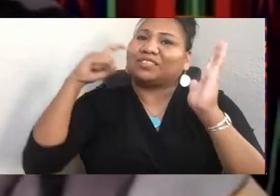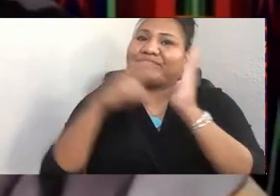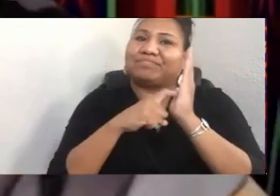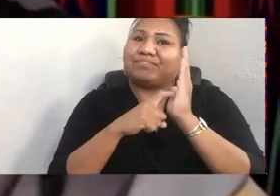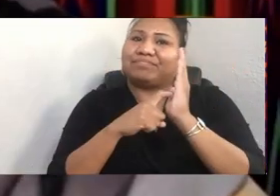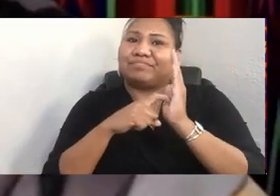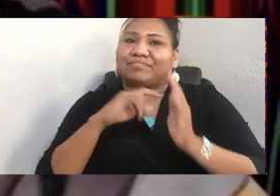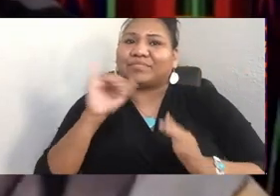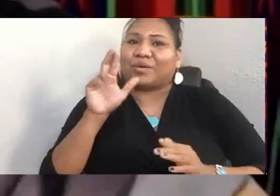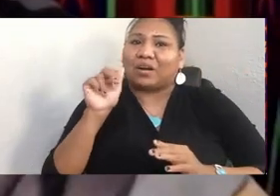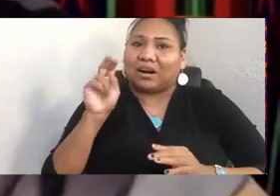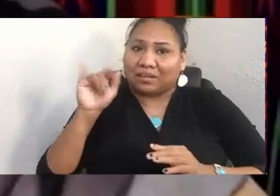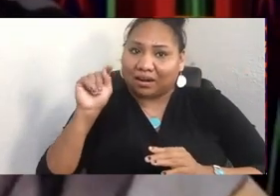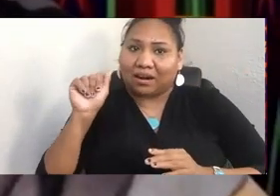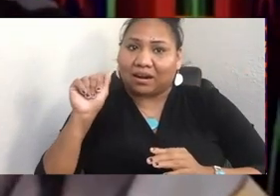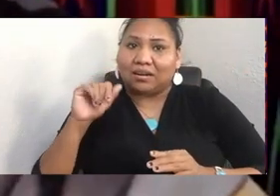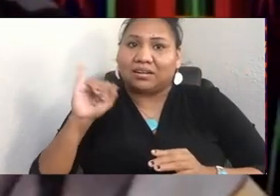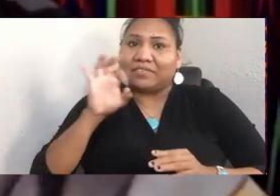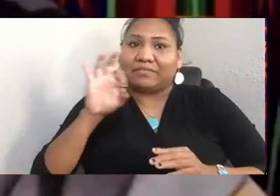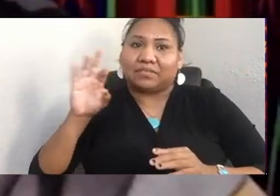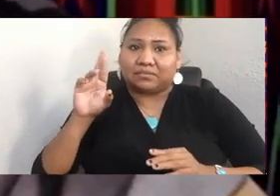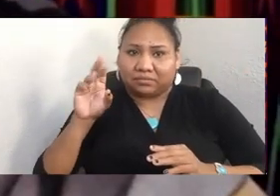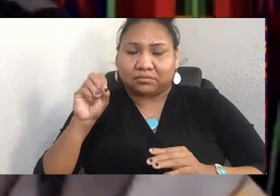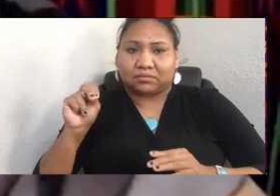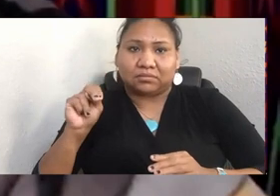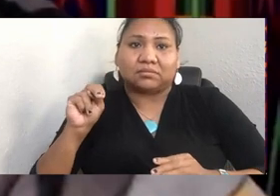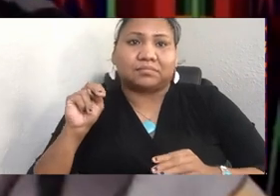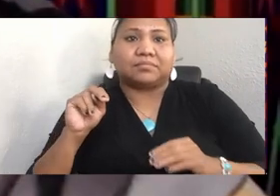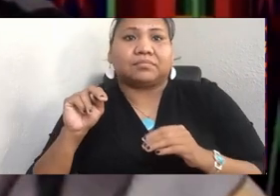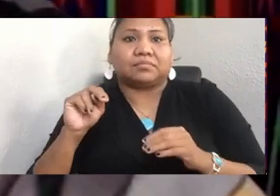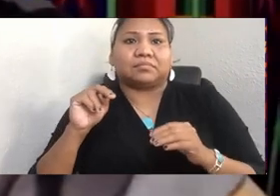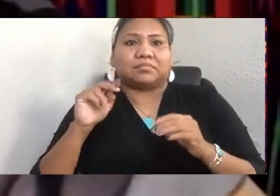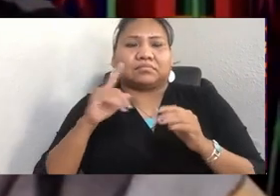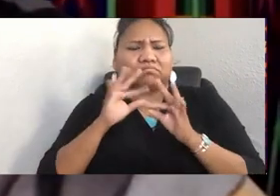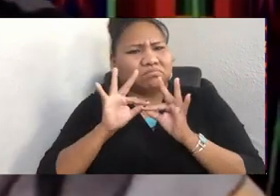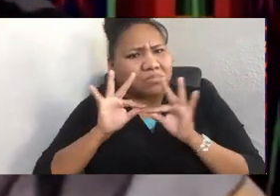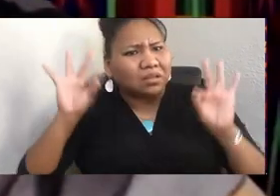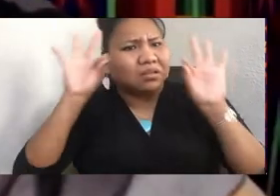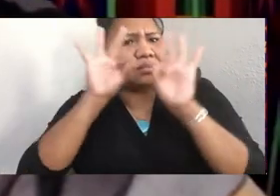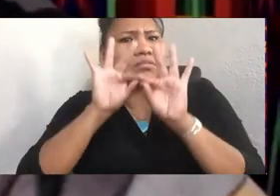as a real pillar of our community, always coming forward to share words,